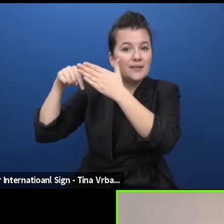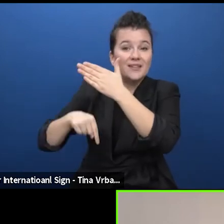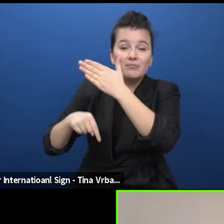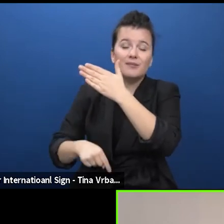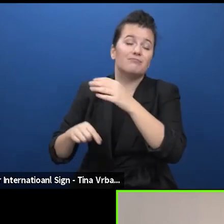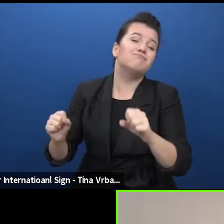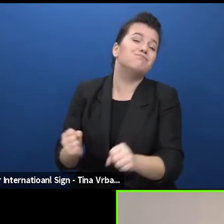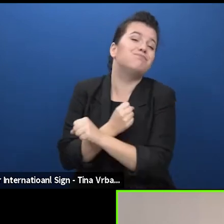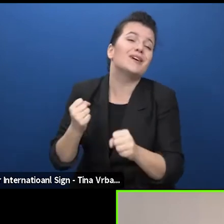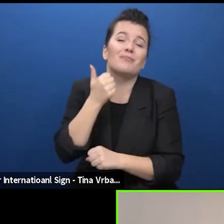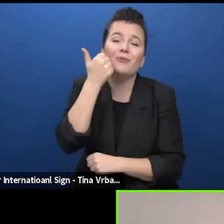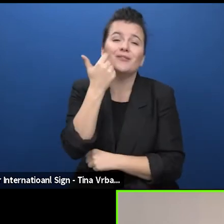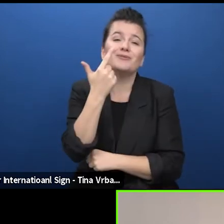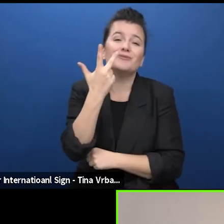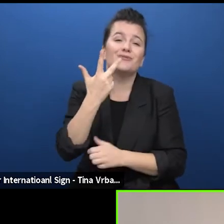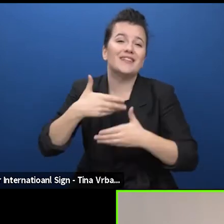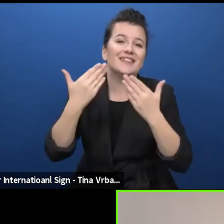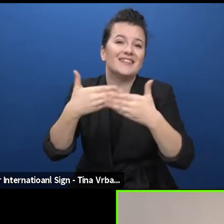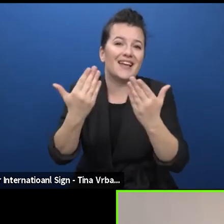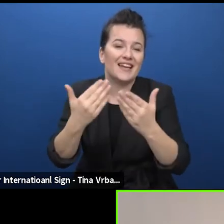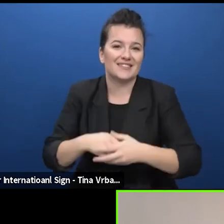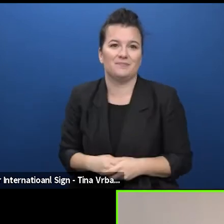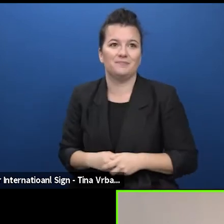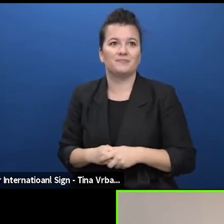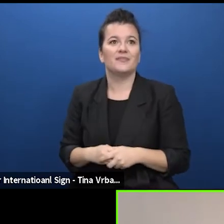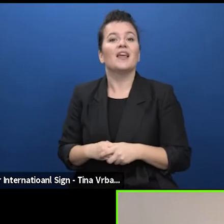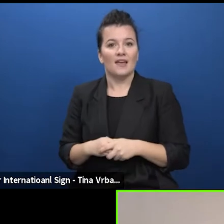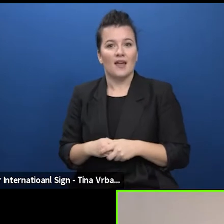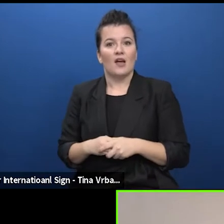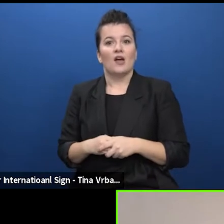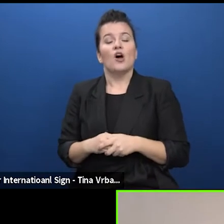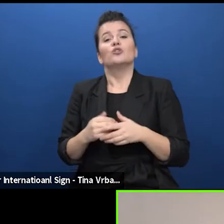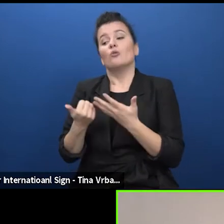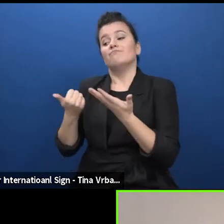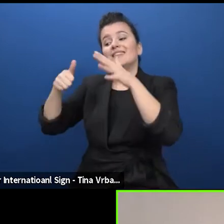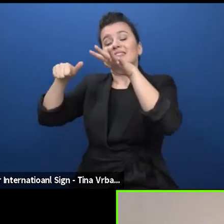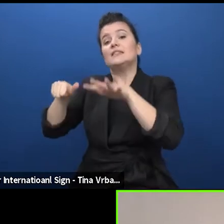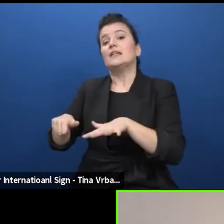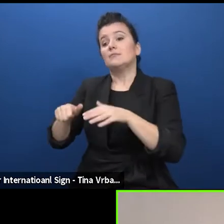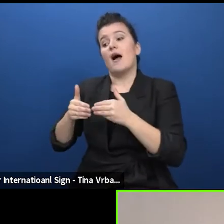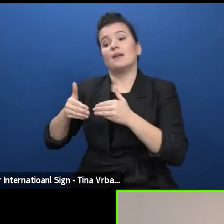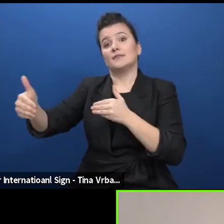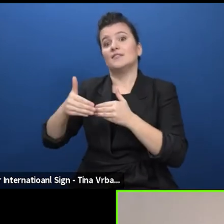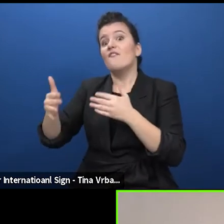itself results of a six-month dialogue process within the sector, led by a consortium of 12